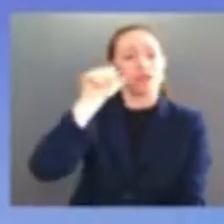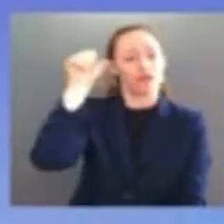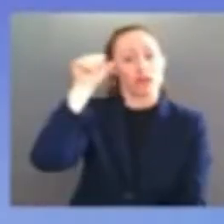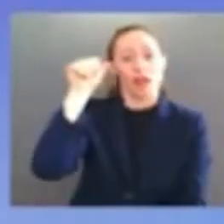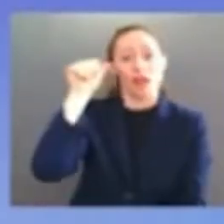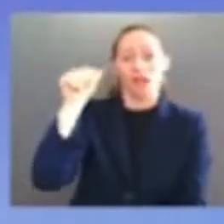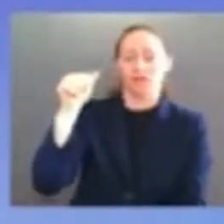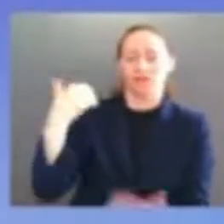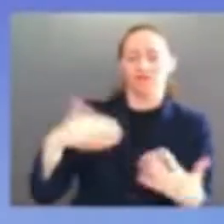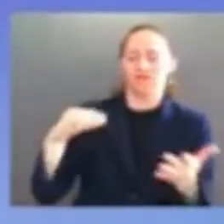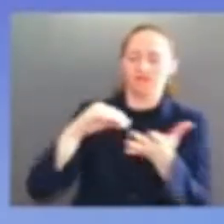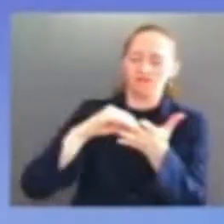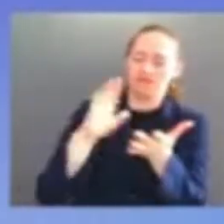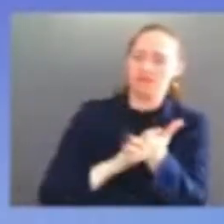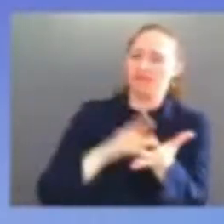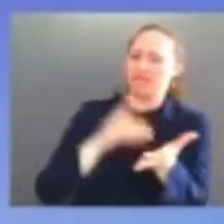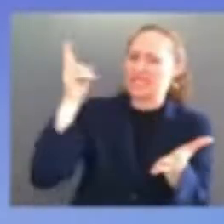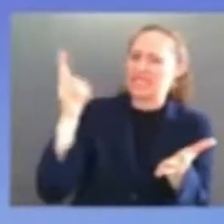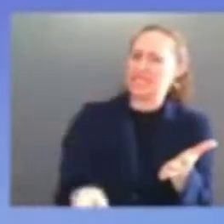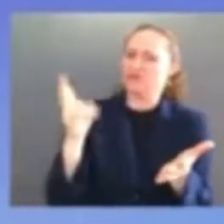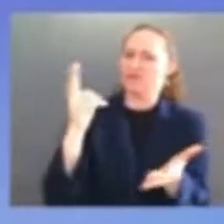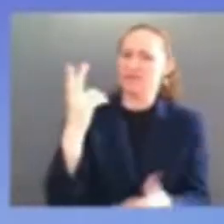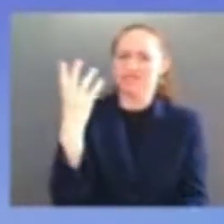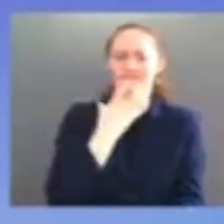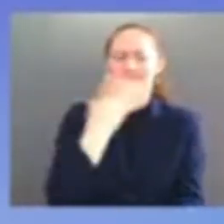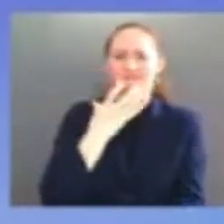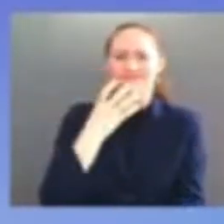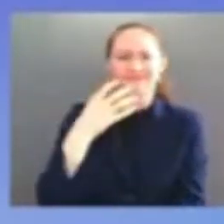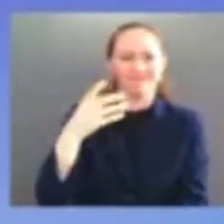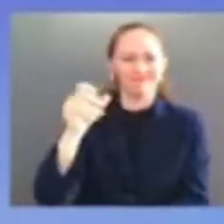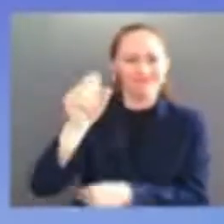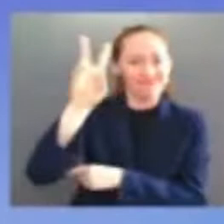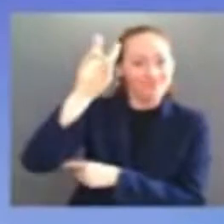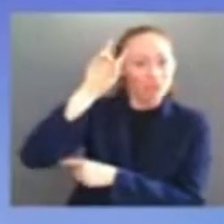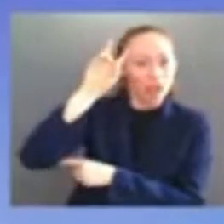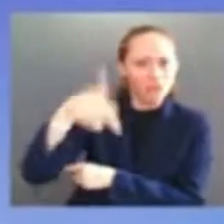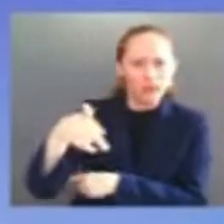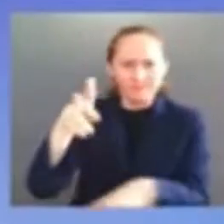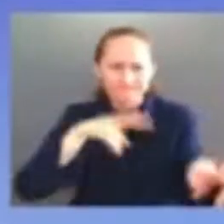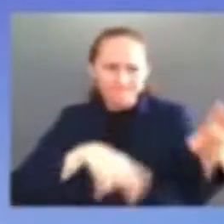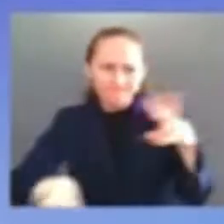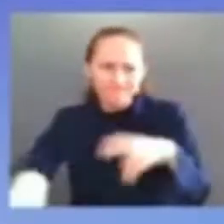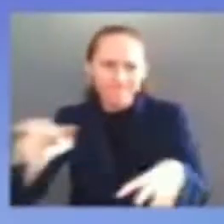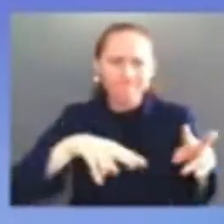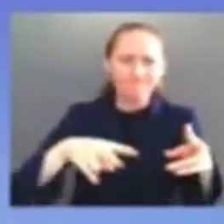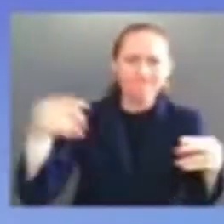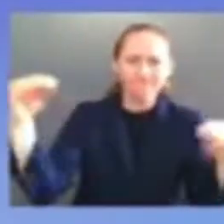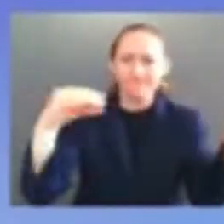moments that people go back in history and they're literally historic consequential fundamental